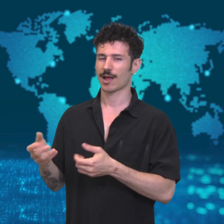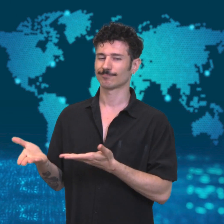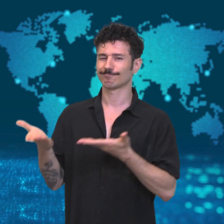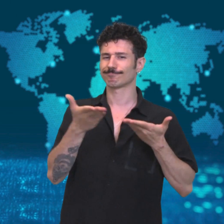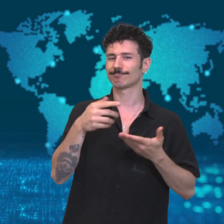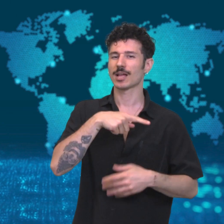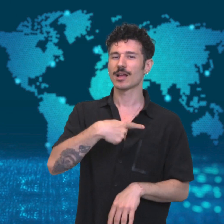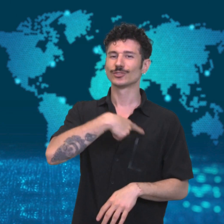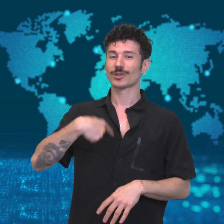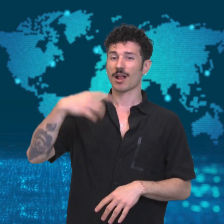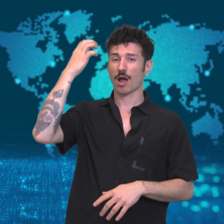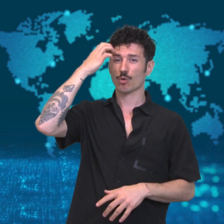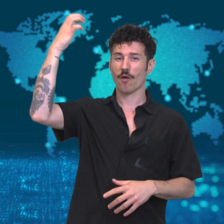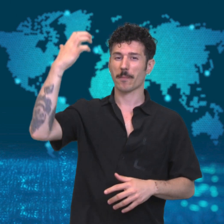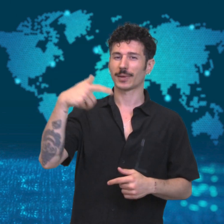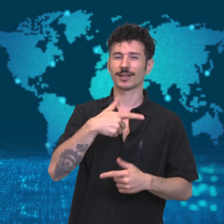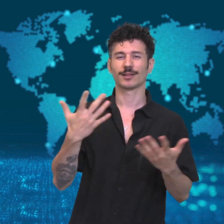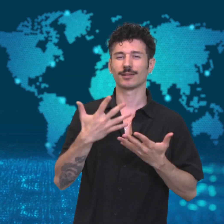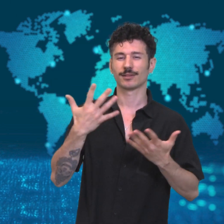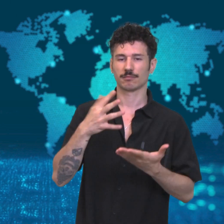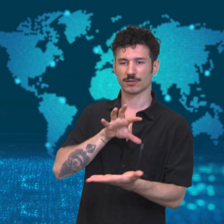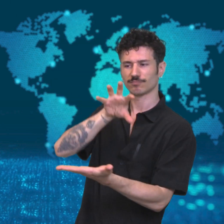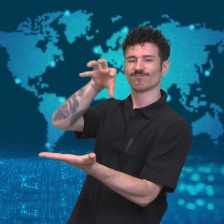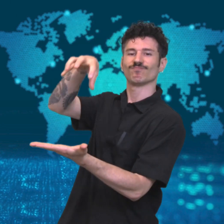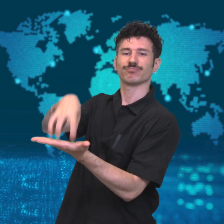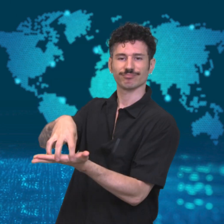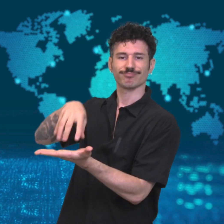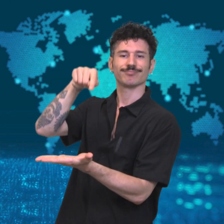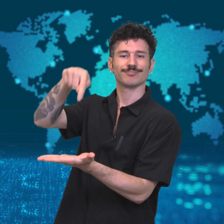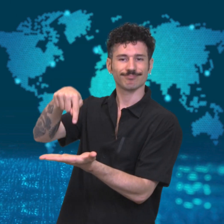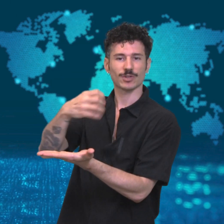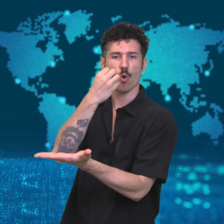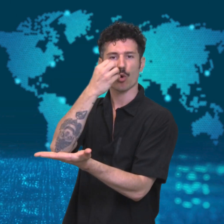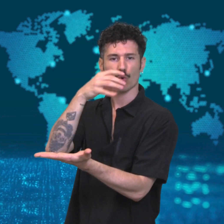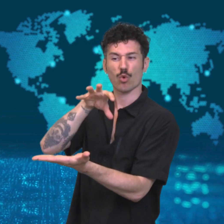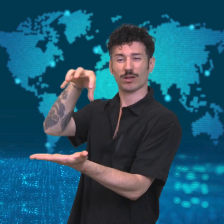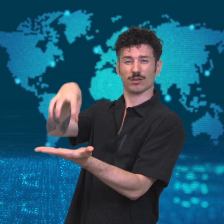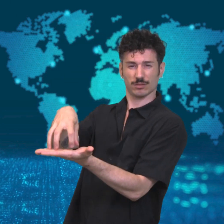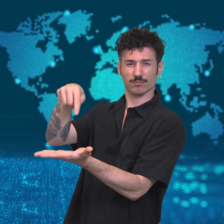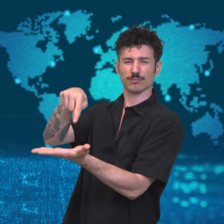It would also allow the Chinese government to set